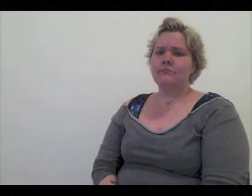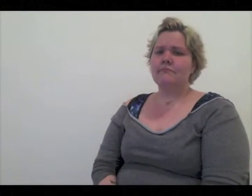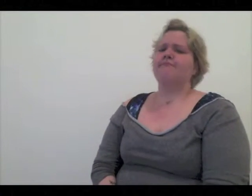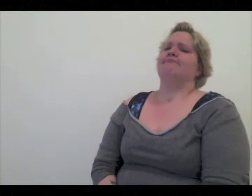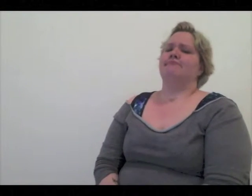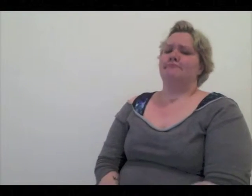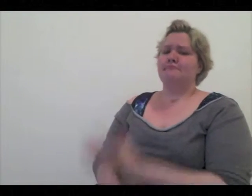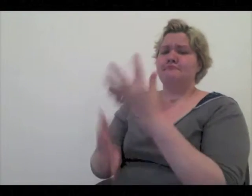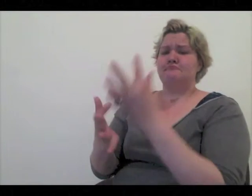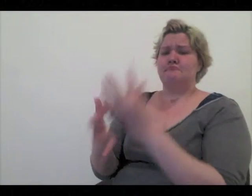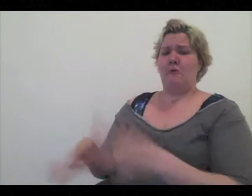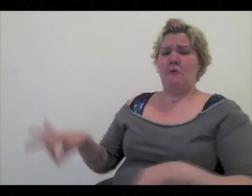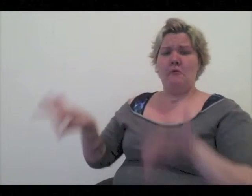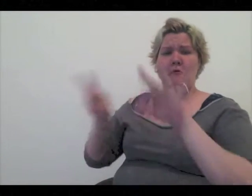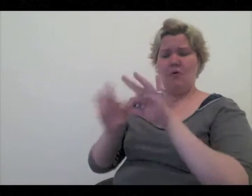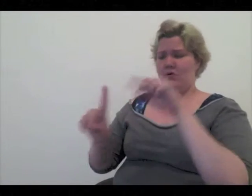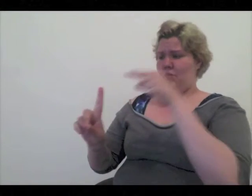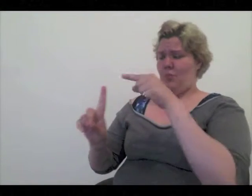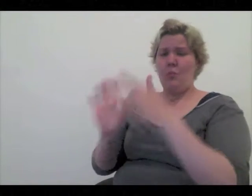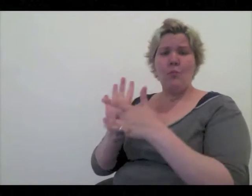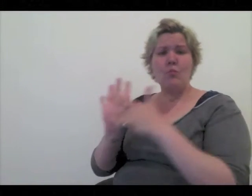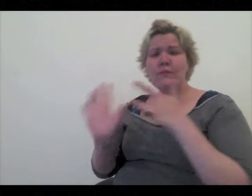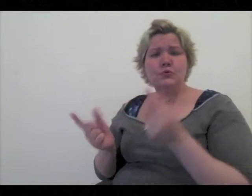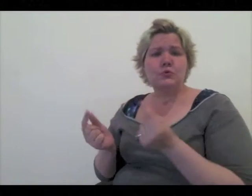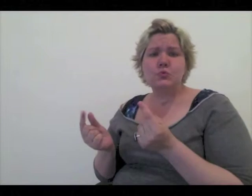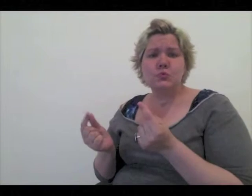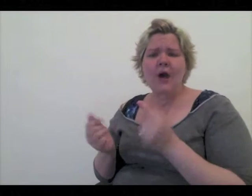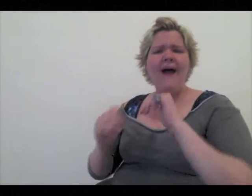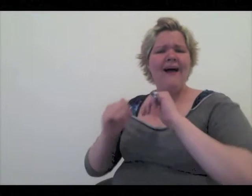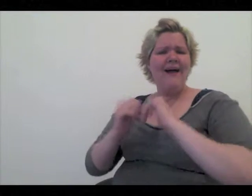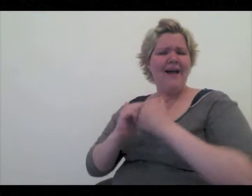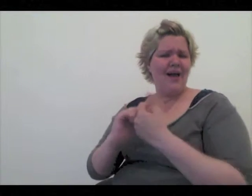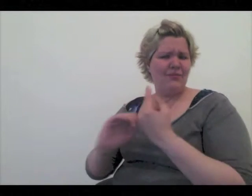The important thing is how you use privilege.